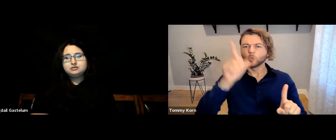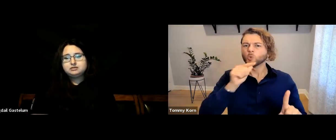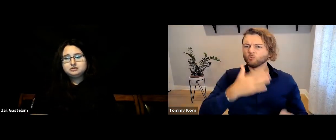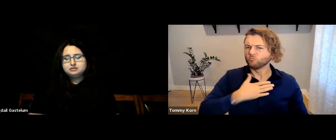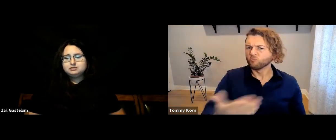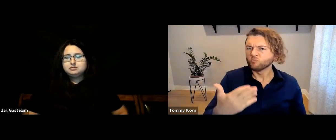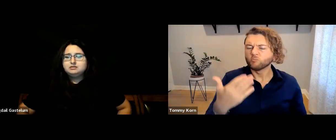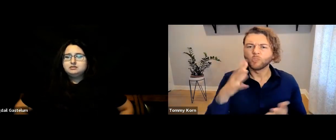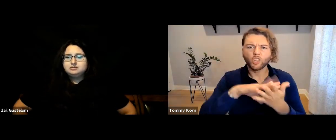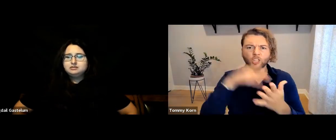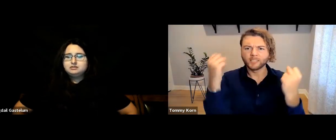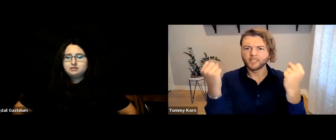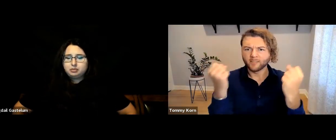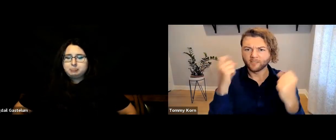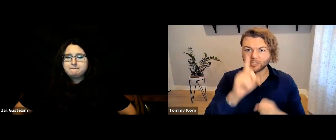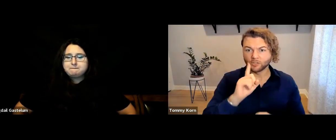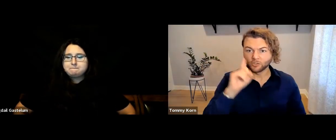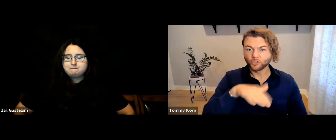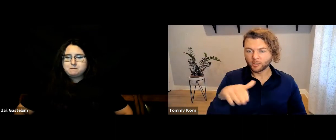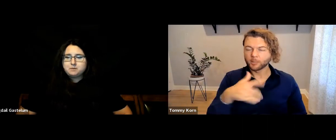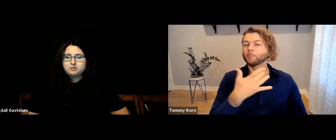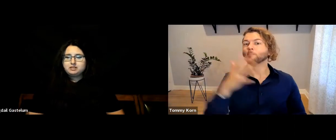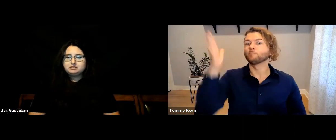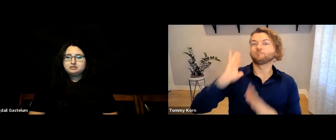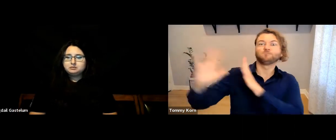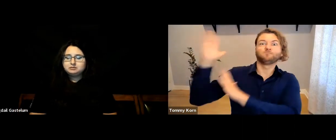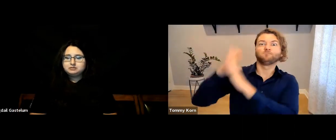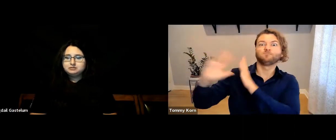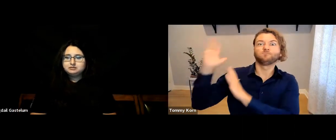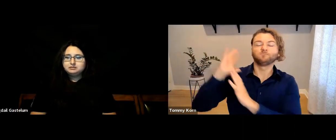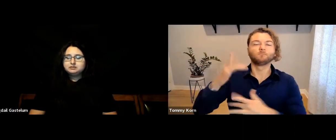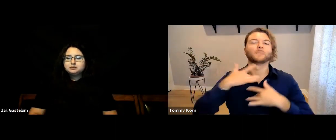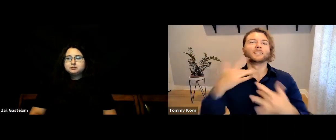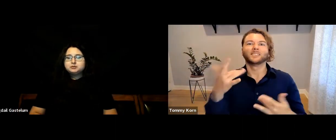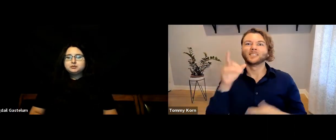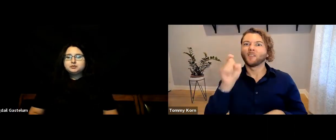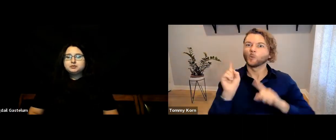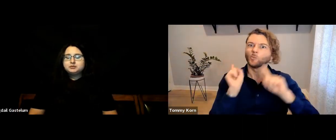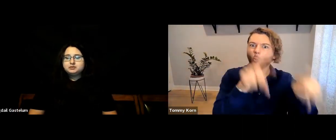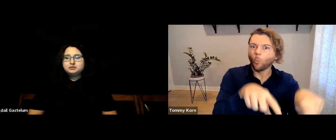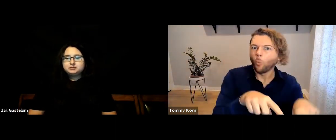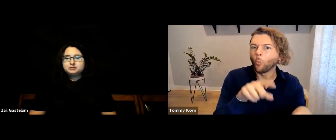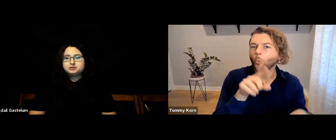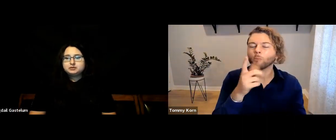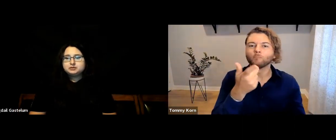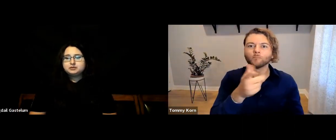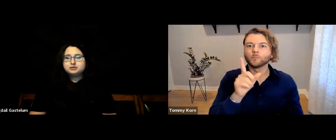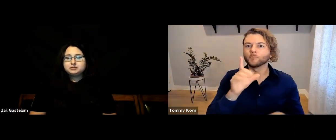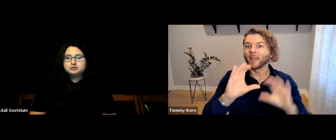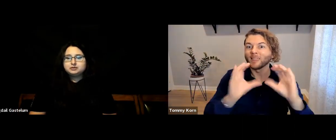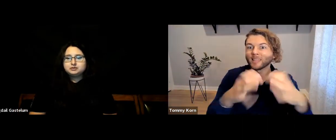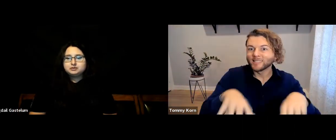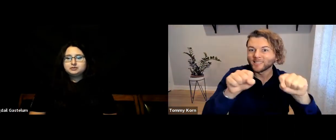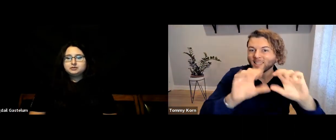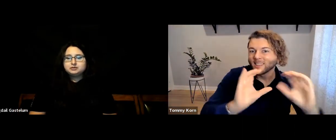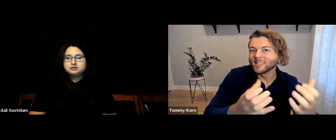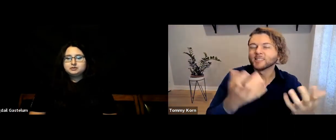are eager to learn sign language for their Deaf children. In the past, to learn ASL, parents would have had to enroll in classes,